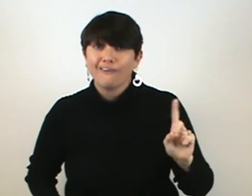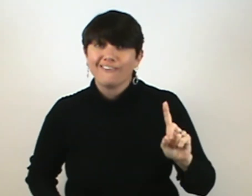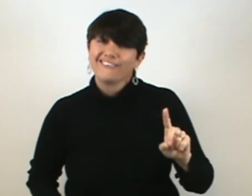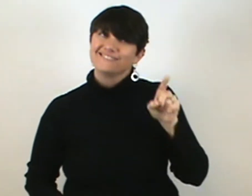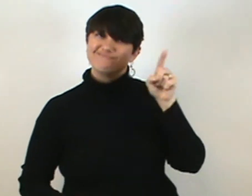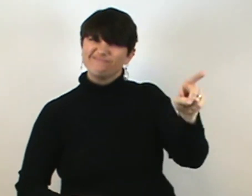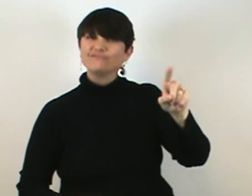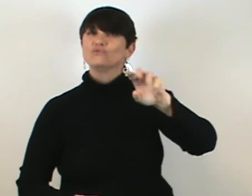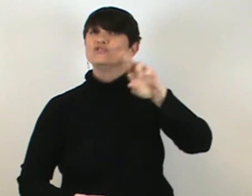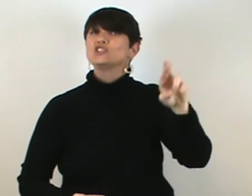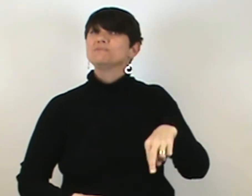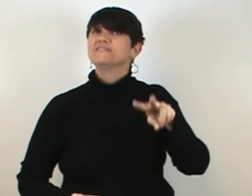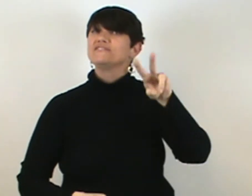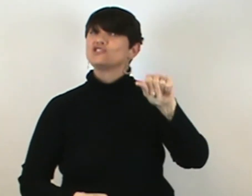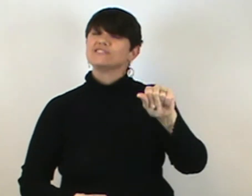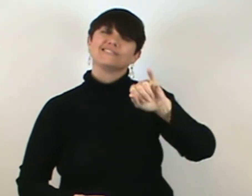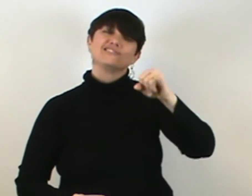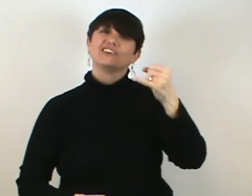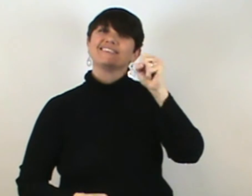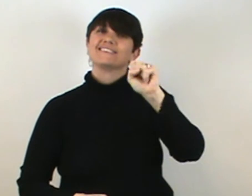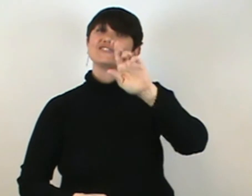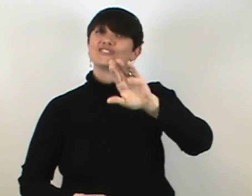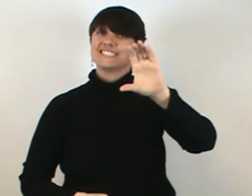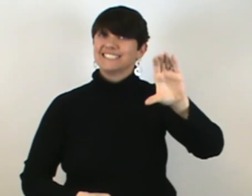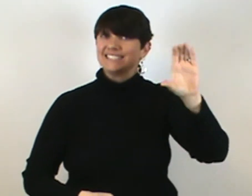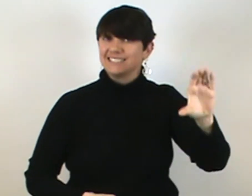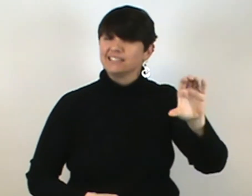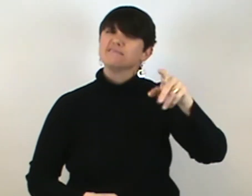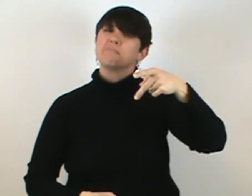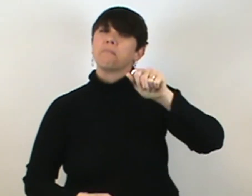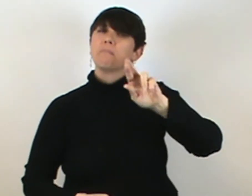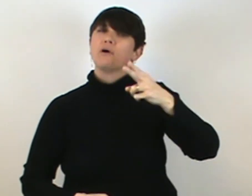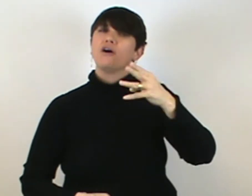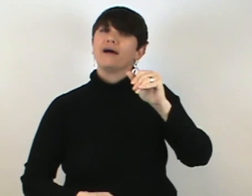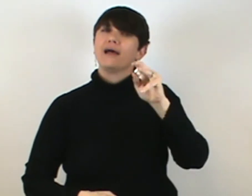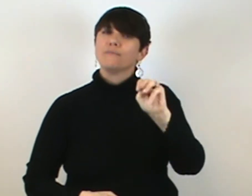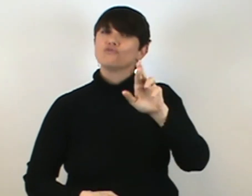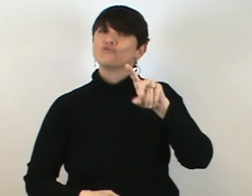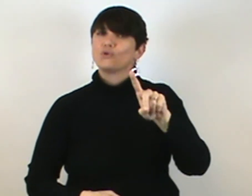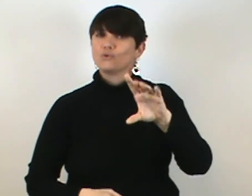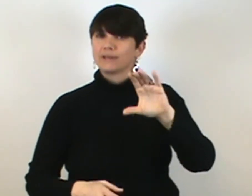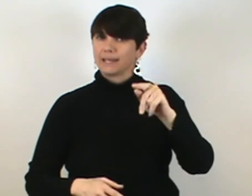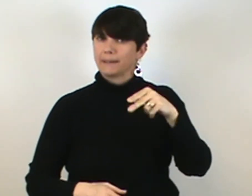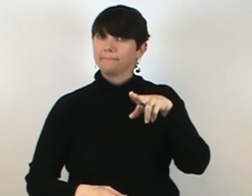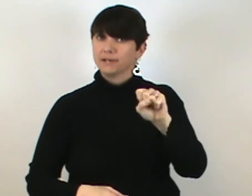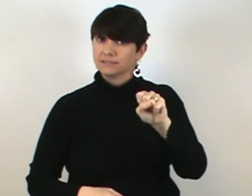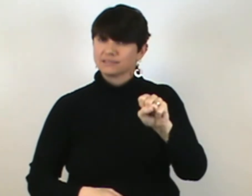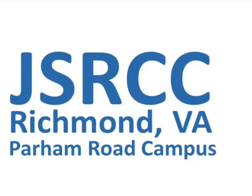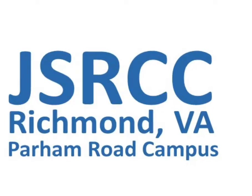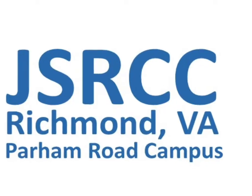It will be located in Richmond, VA, at the JSRCC Parham Road Campus